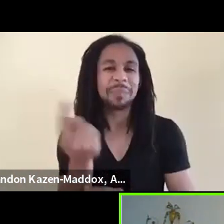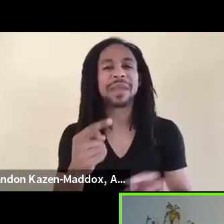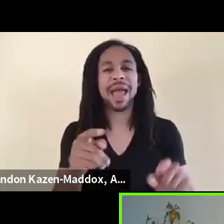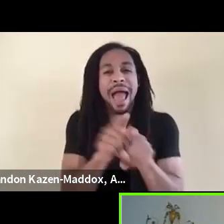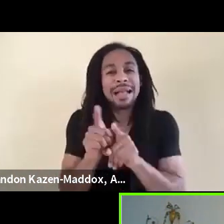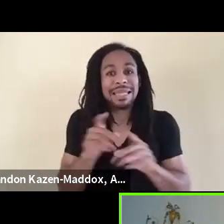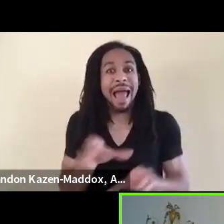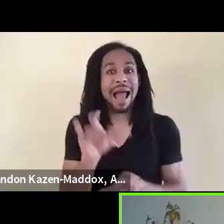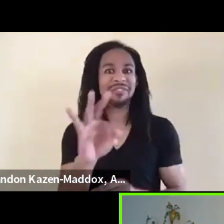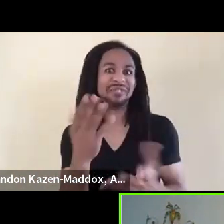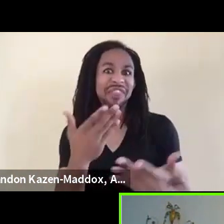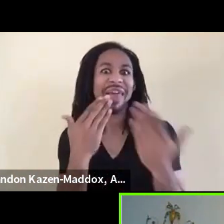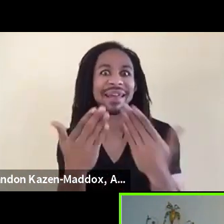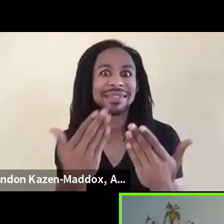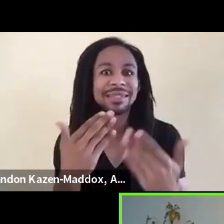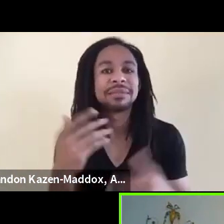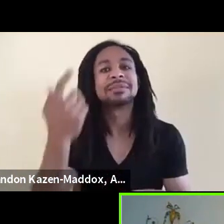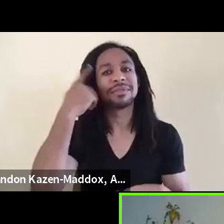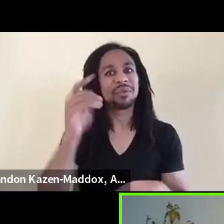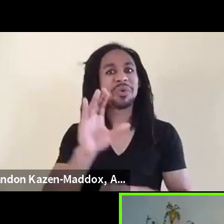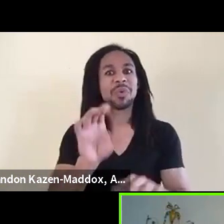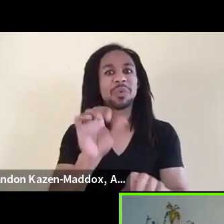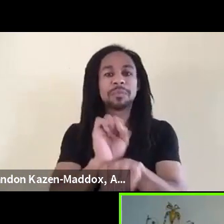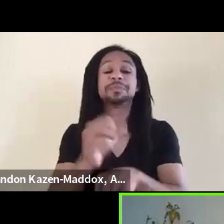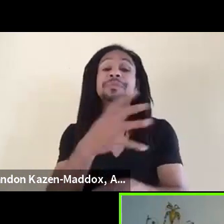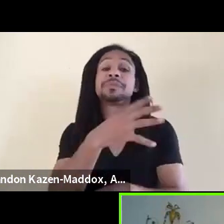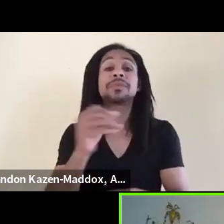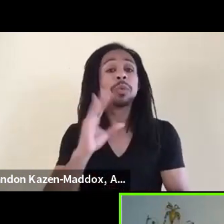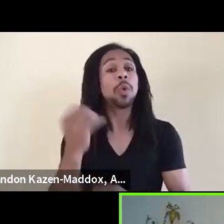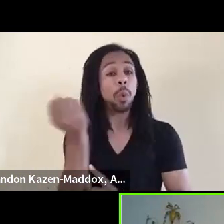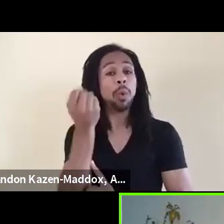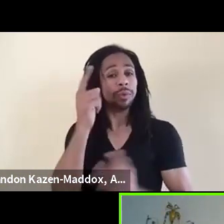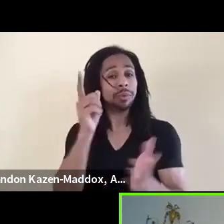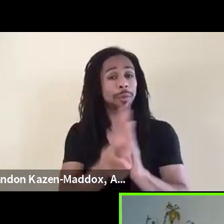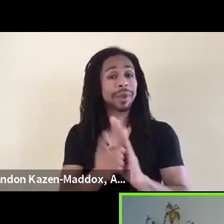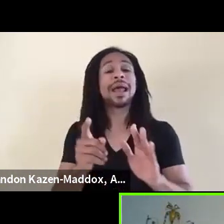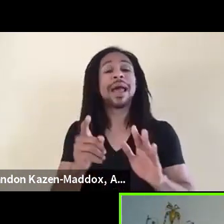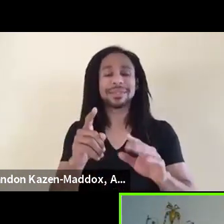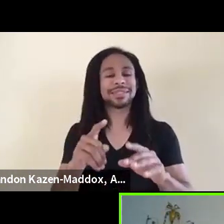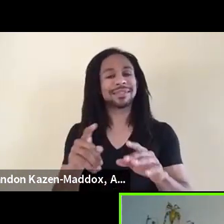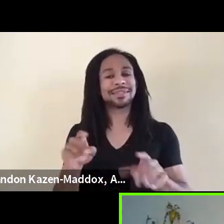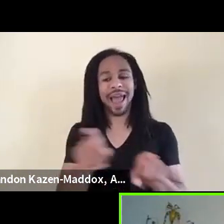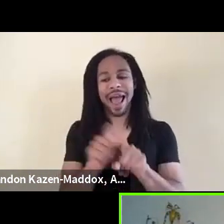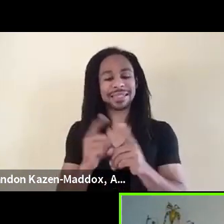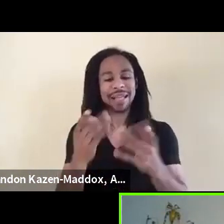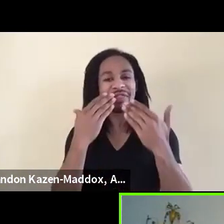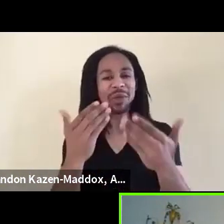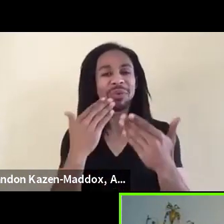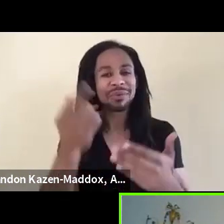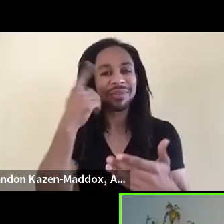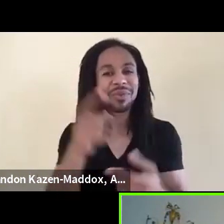as we engage in this act of collective gratitude, and we'll save these affirmations. And if you can't stay and add to the chat,